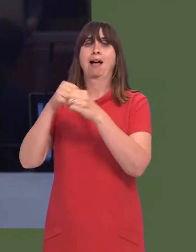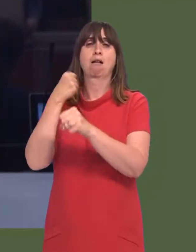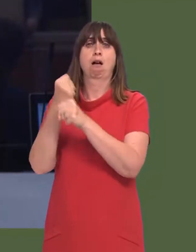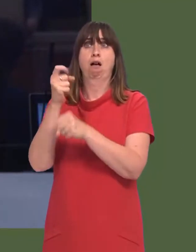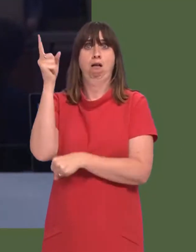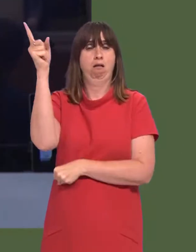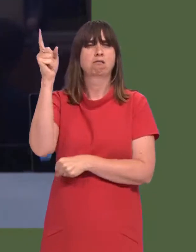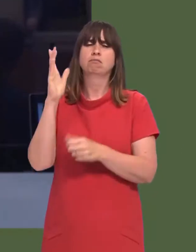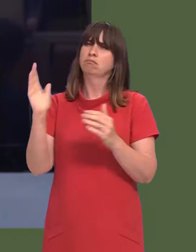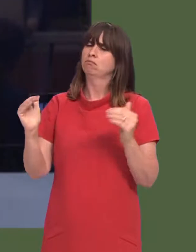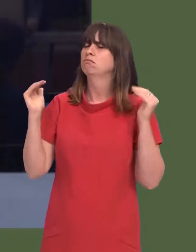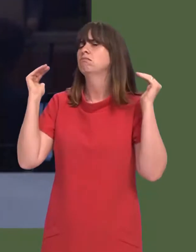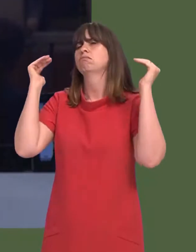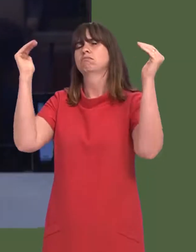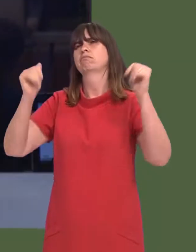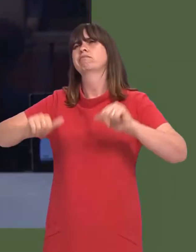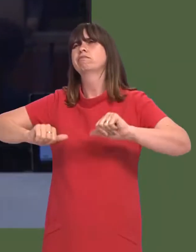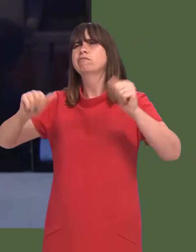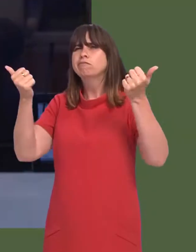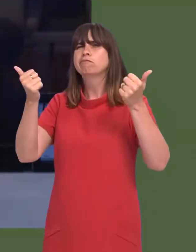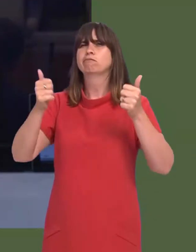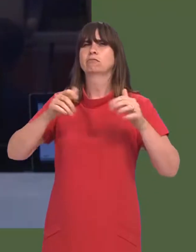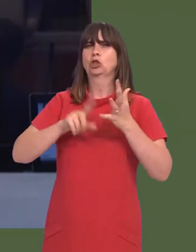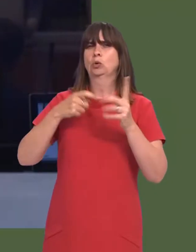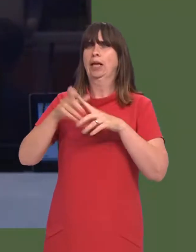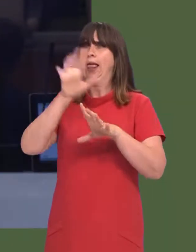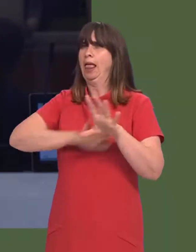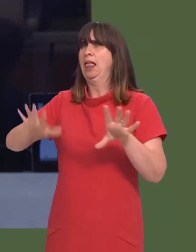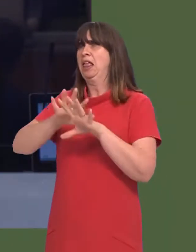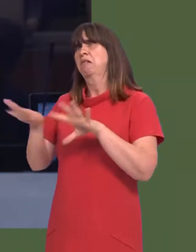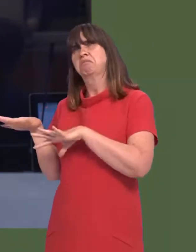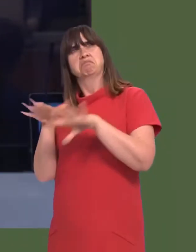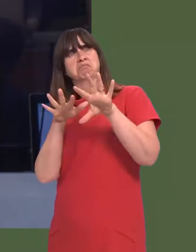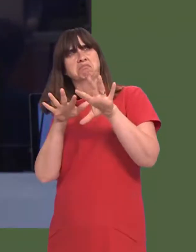and that the provision in Bangor is of the highest quality seen in the UK today.